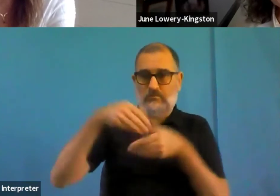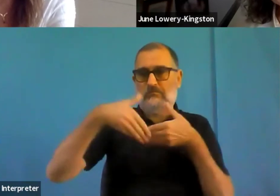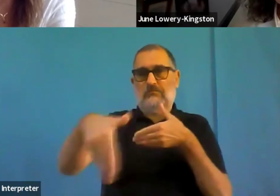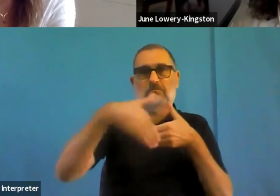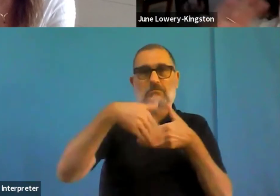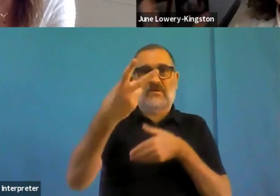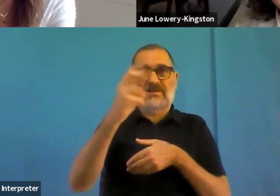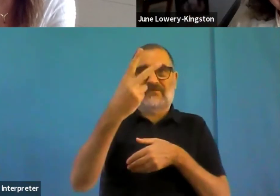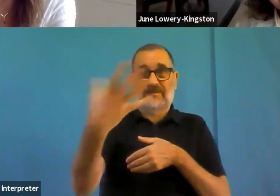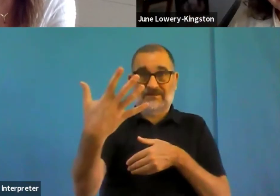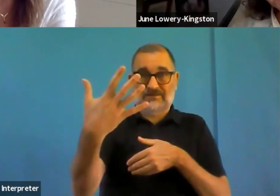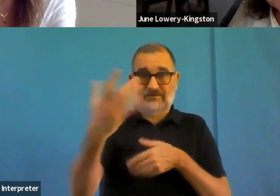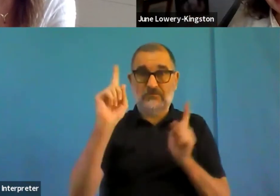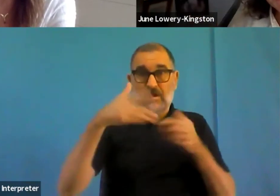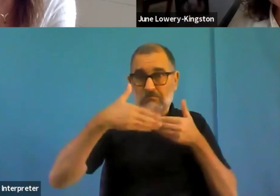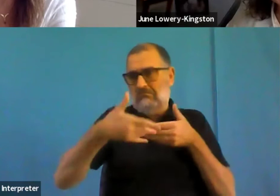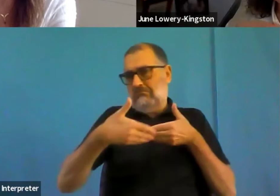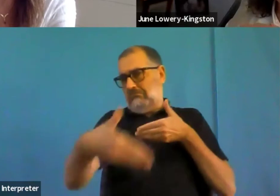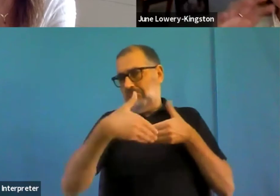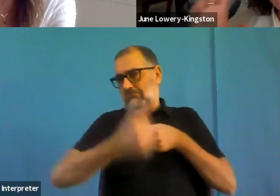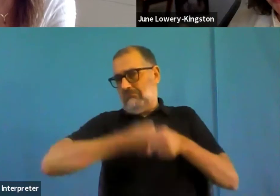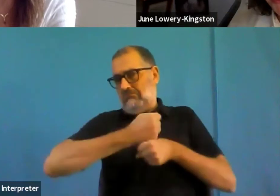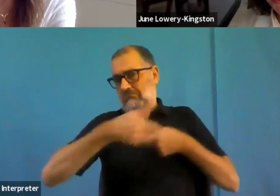So we have this legislative package, we have the strategy.